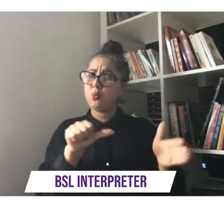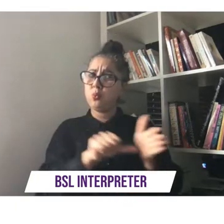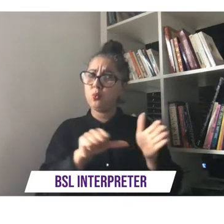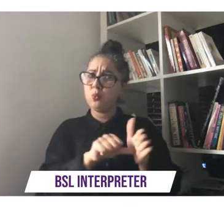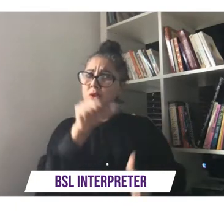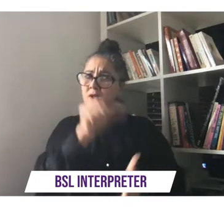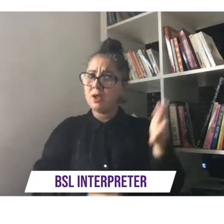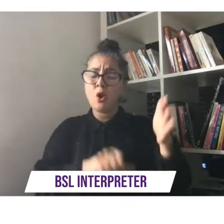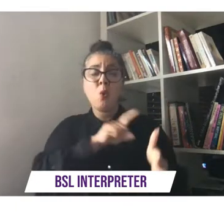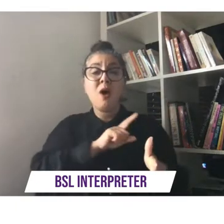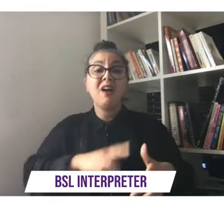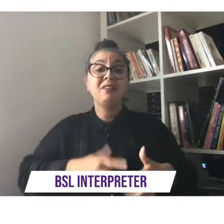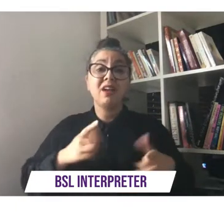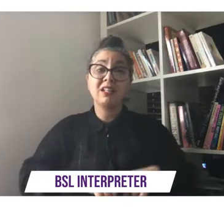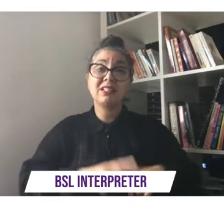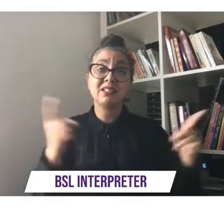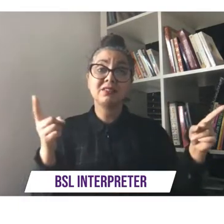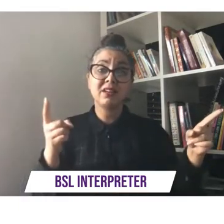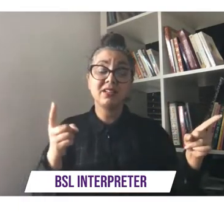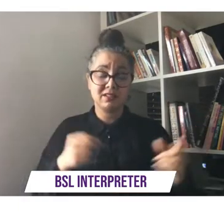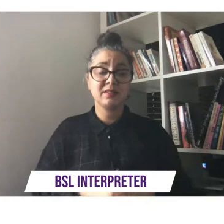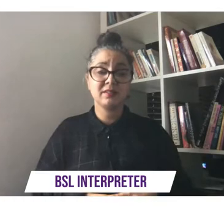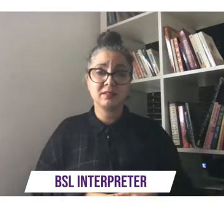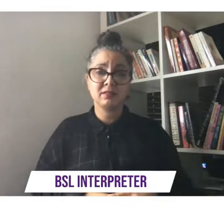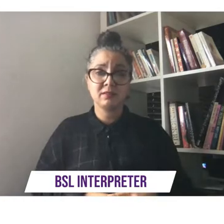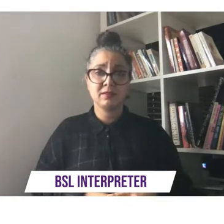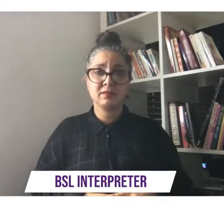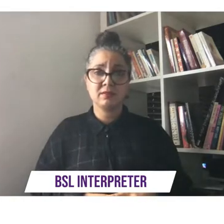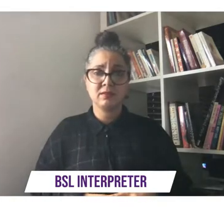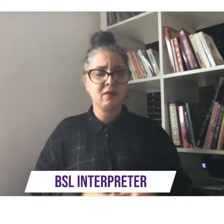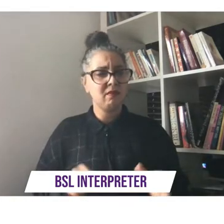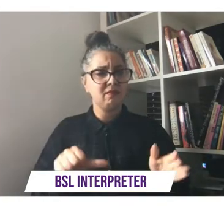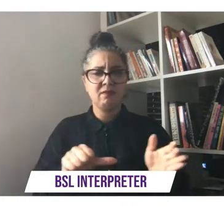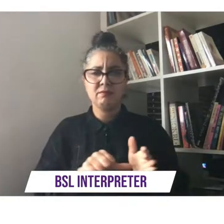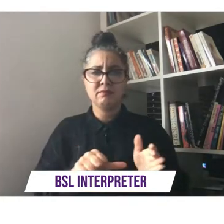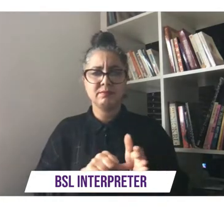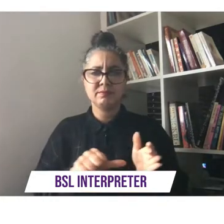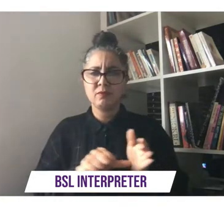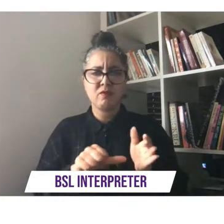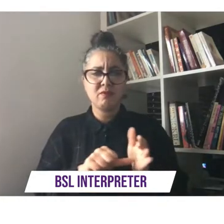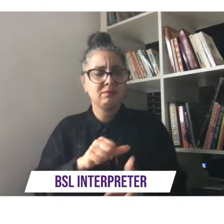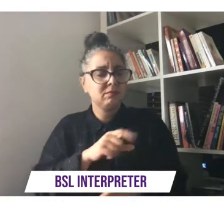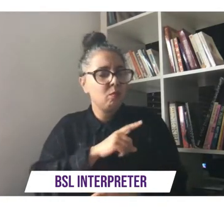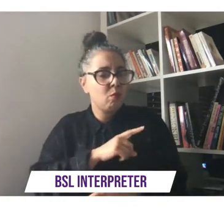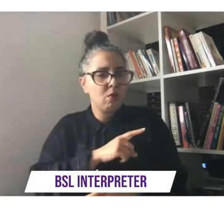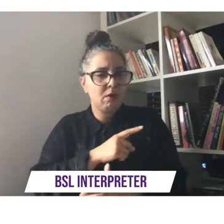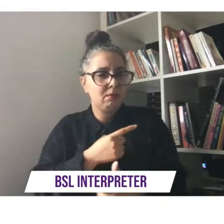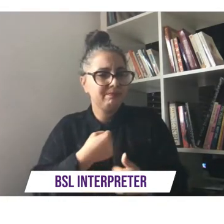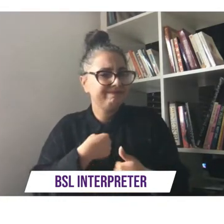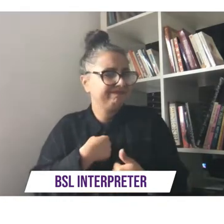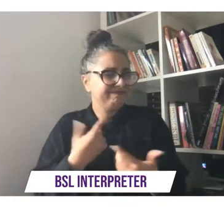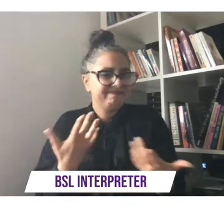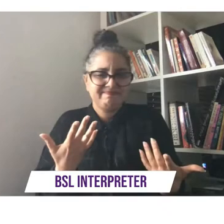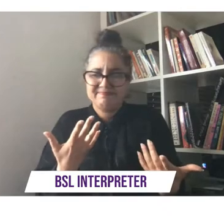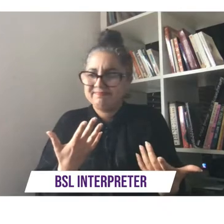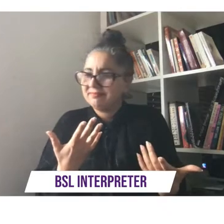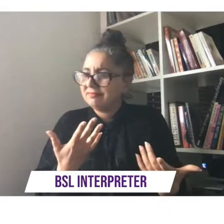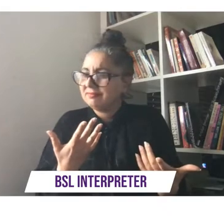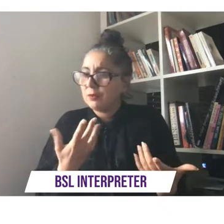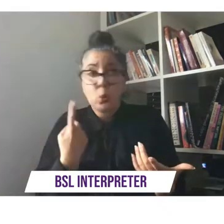really hard because i found that i i i didn't have any musicians to identify with for quite a while